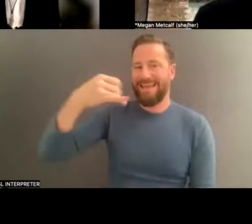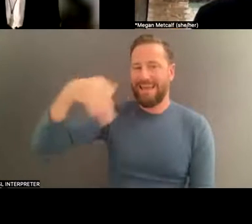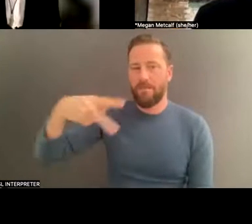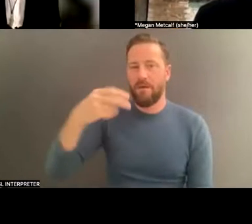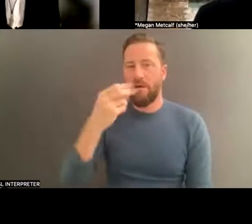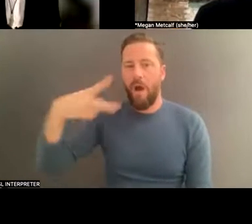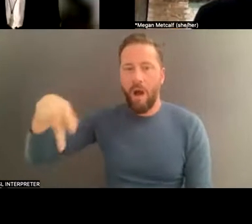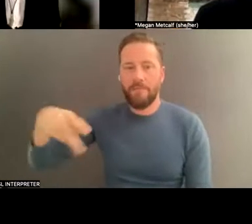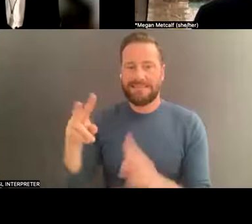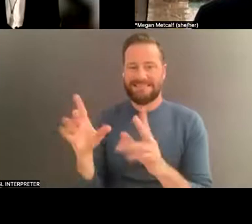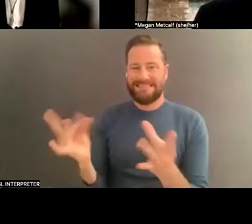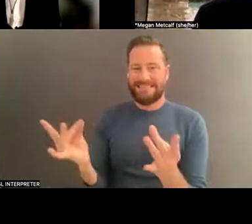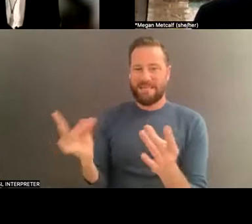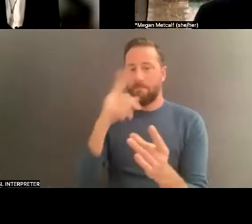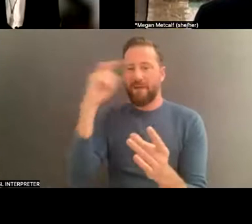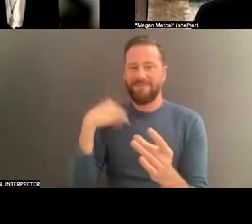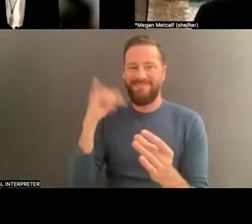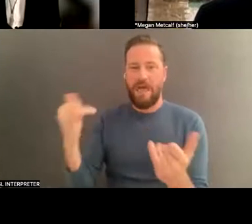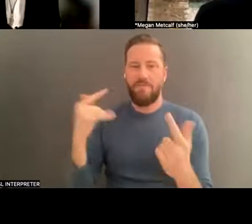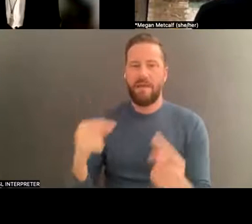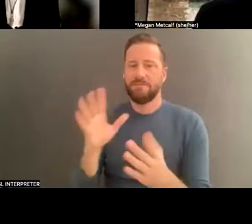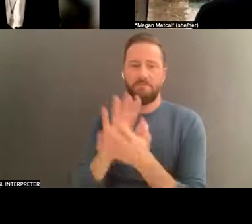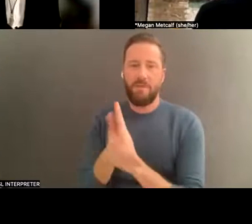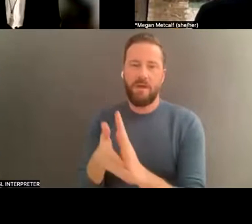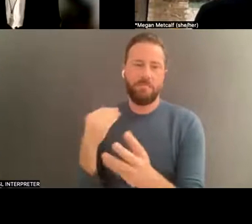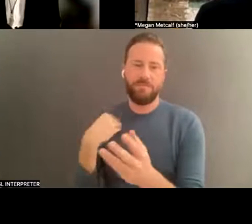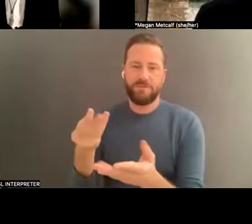breakdance is popular around the world